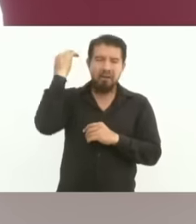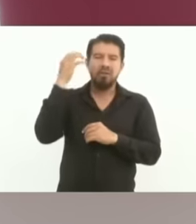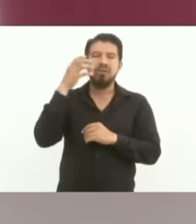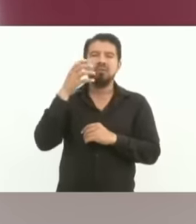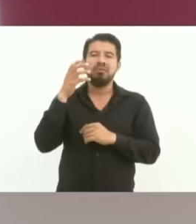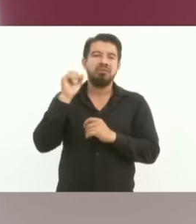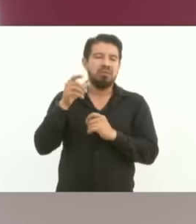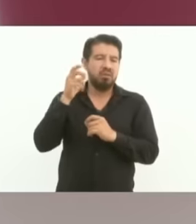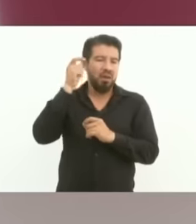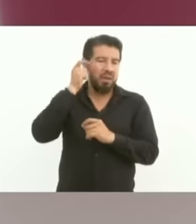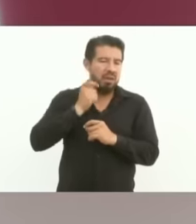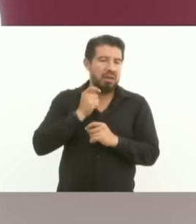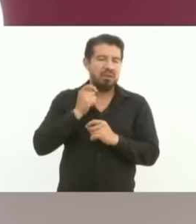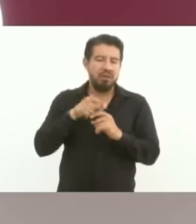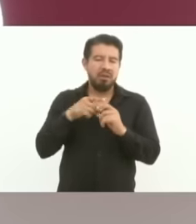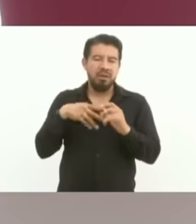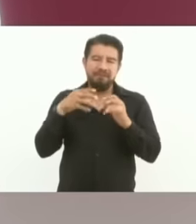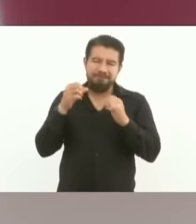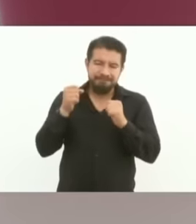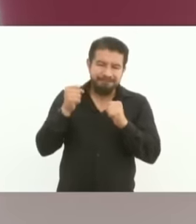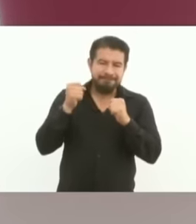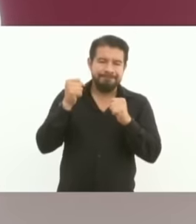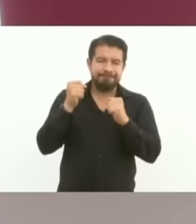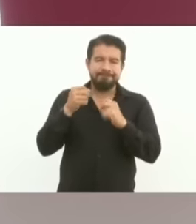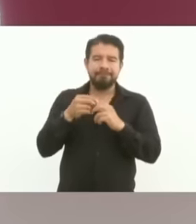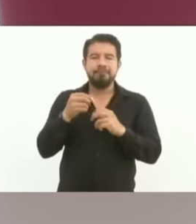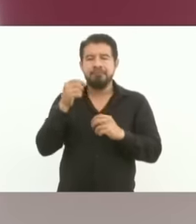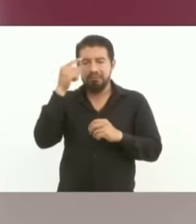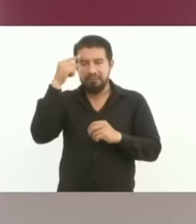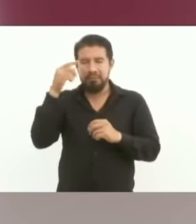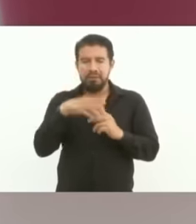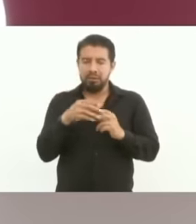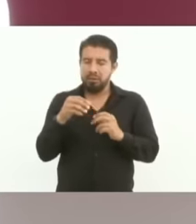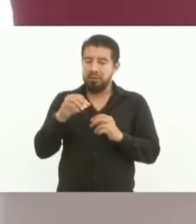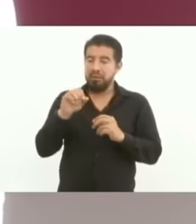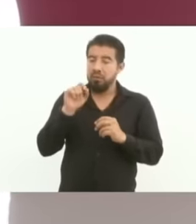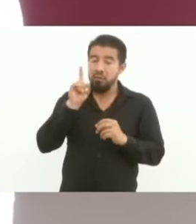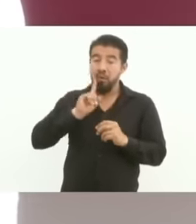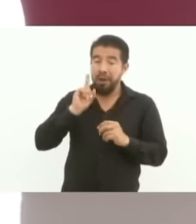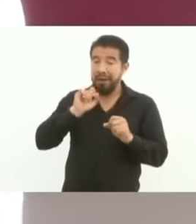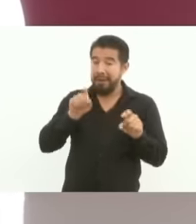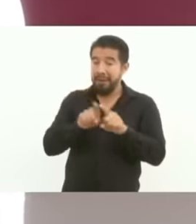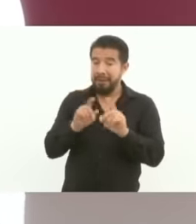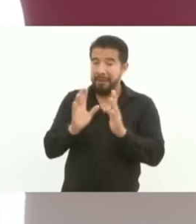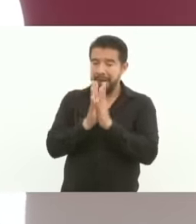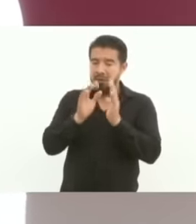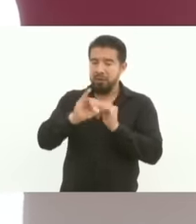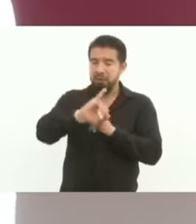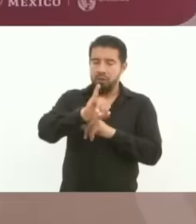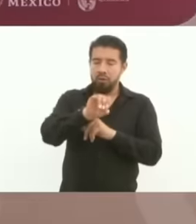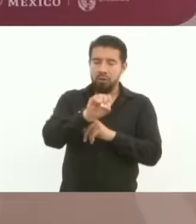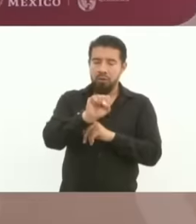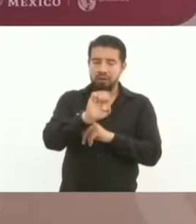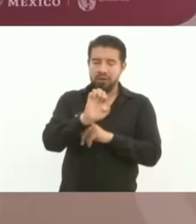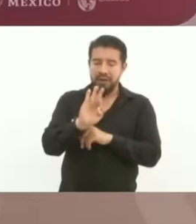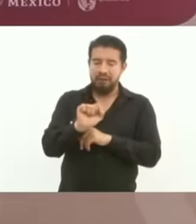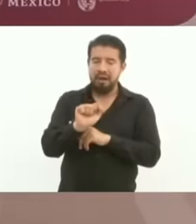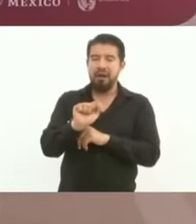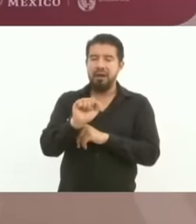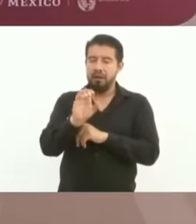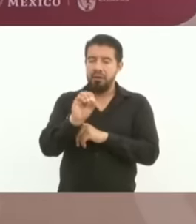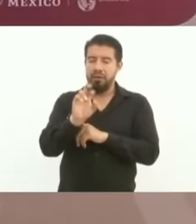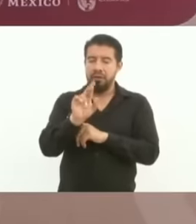leaders, women participated there. Josefa Ortiz Domínguez Leona Vicario Independence was achieved